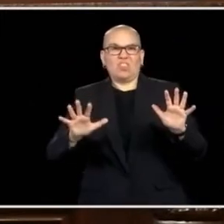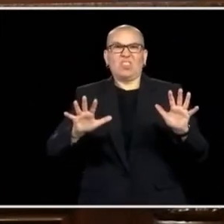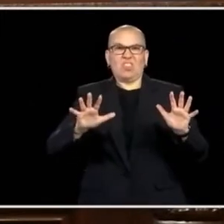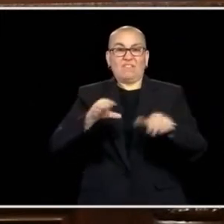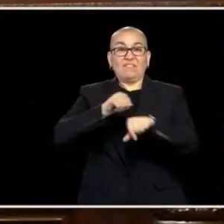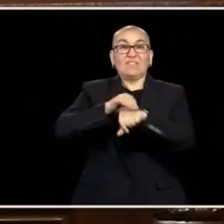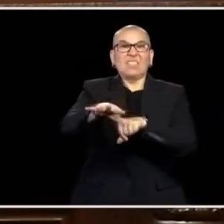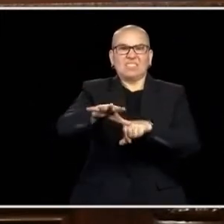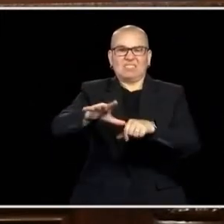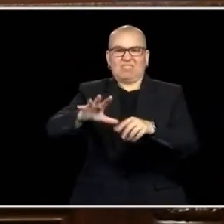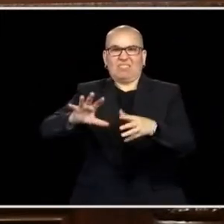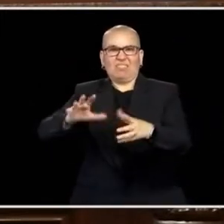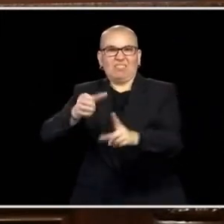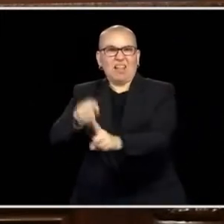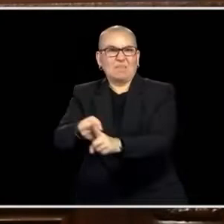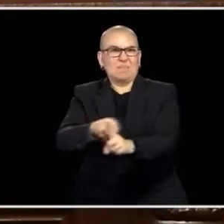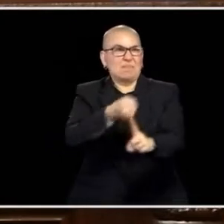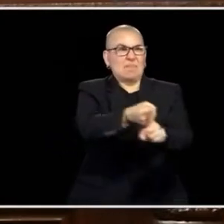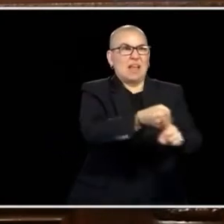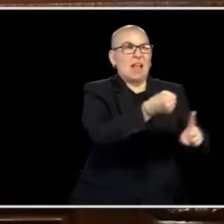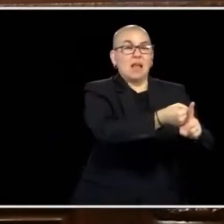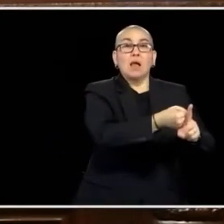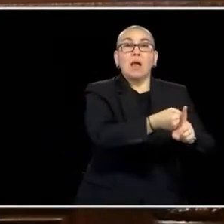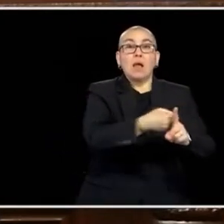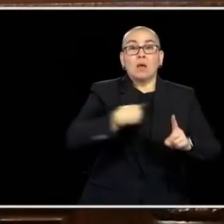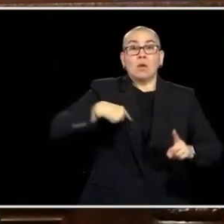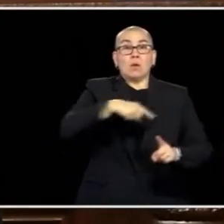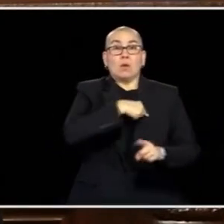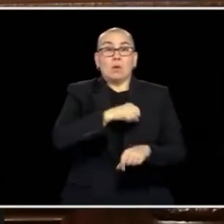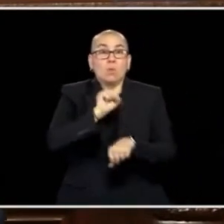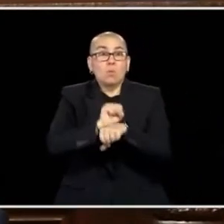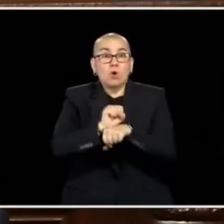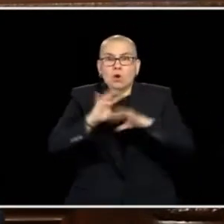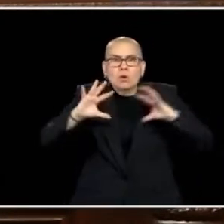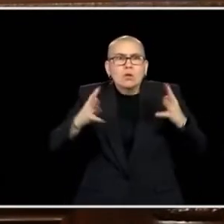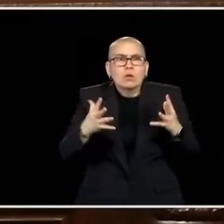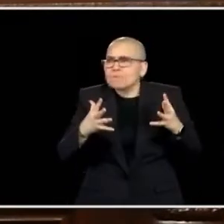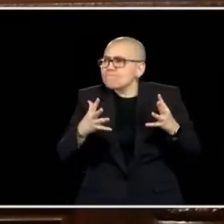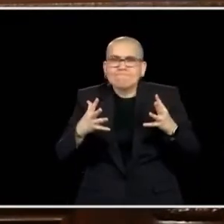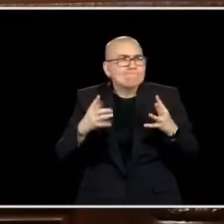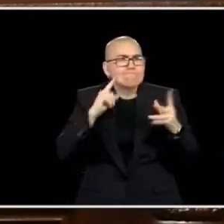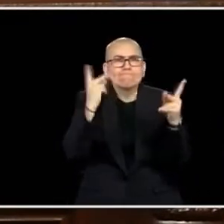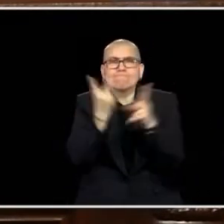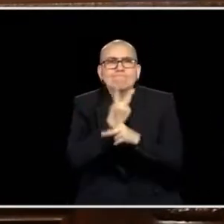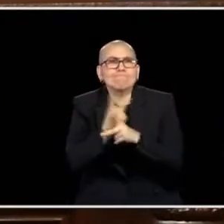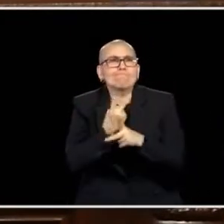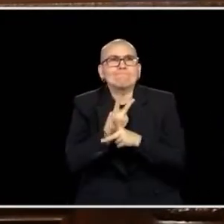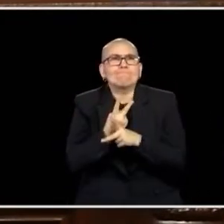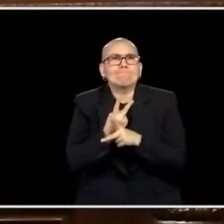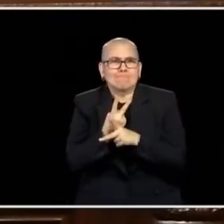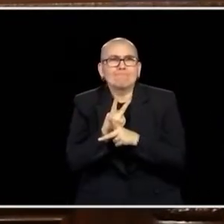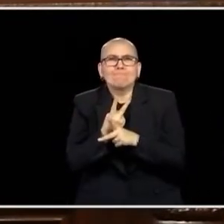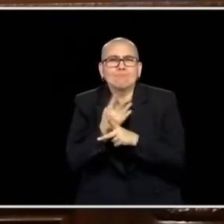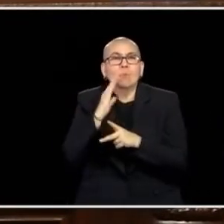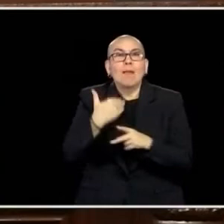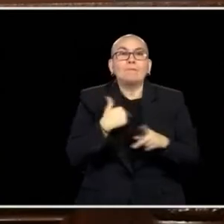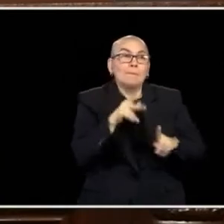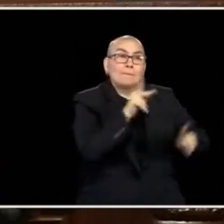HEALTH AND TO OUR PEOPLE, AND IF WE HAVE THIS INCREDIBLE WORKFORCE AND WE HAVE THIS INCREDIBLY HEALTHY STATE, WE'LL HAVE THE FOLKS WHO CAN BE AT THE HEART OF, AND IN